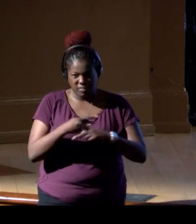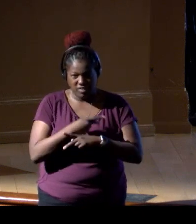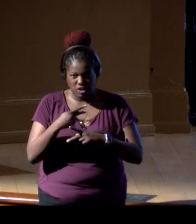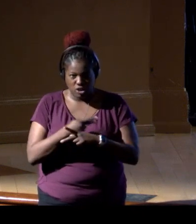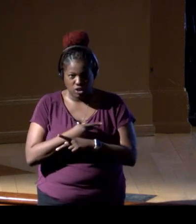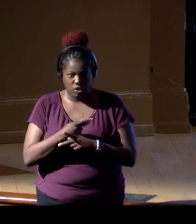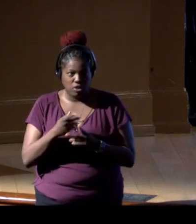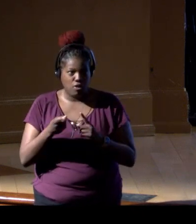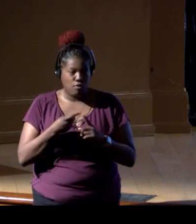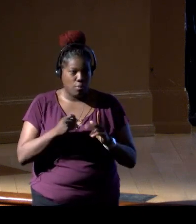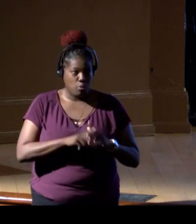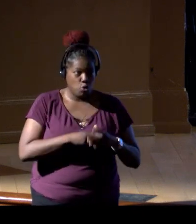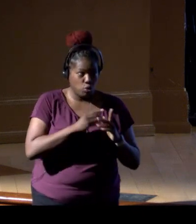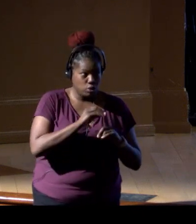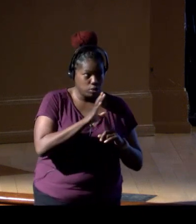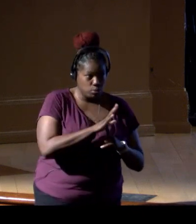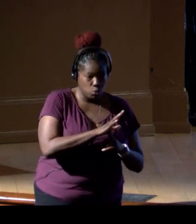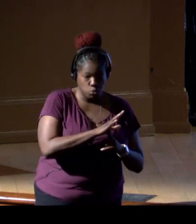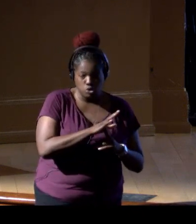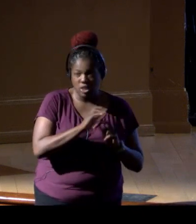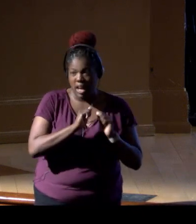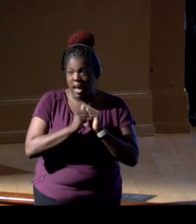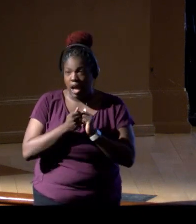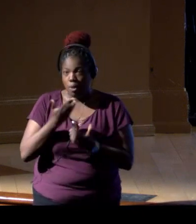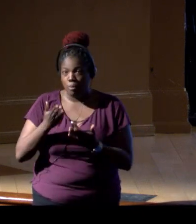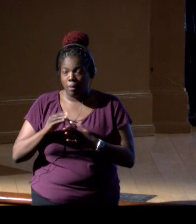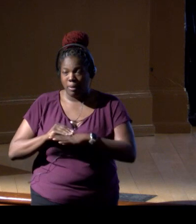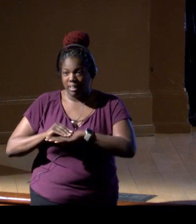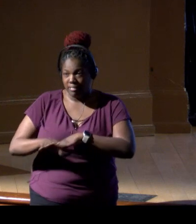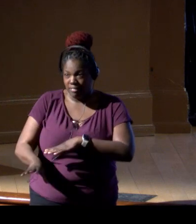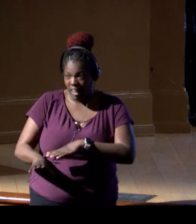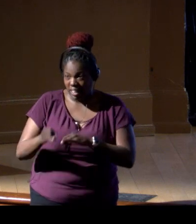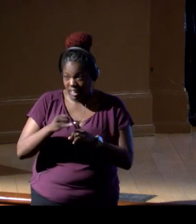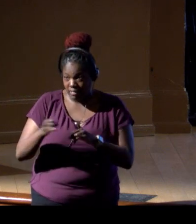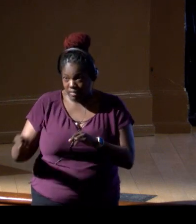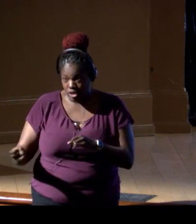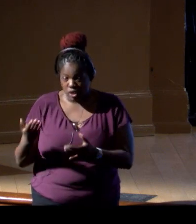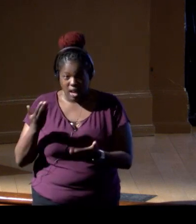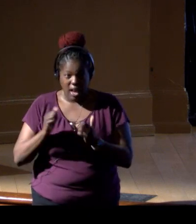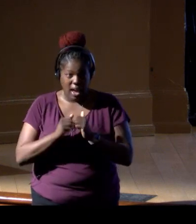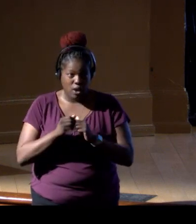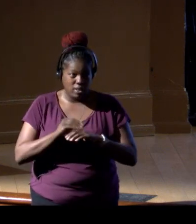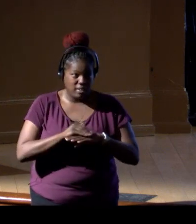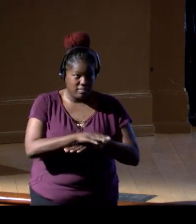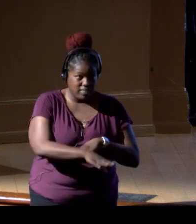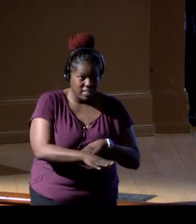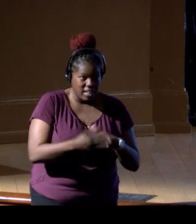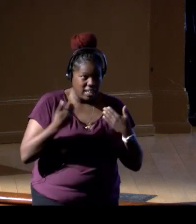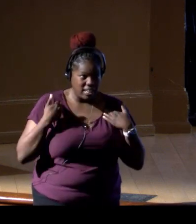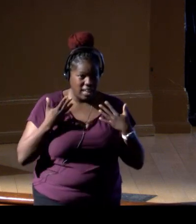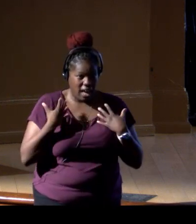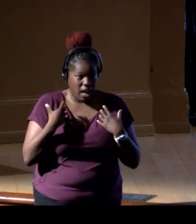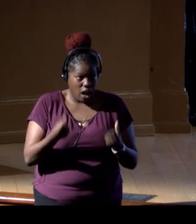from early exposures, how that might affect an individual, how that might affect an individual's health, their fitness,